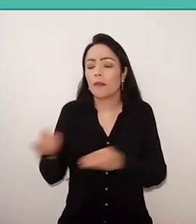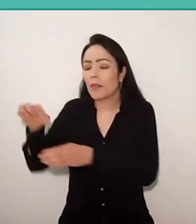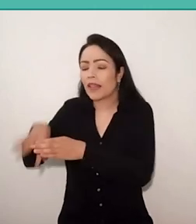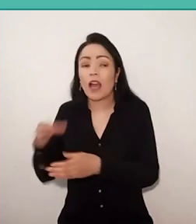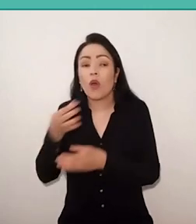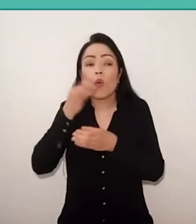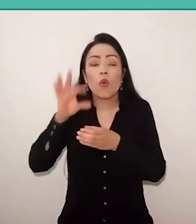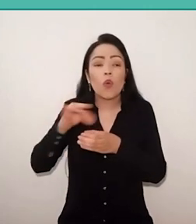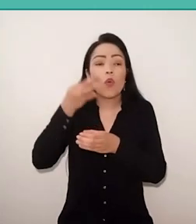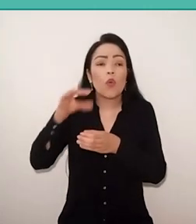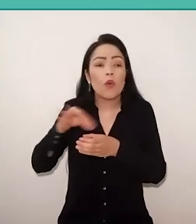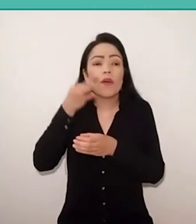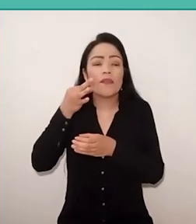like this one in Chile?